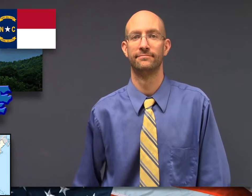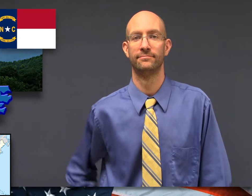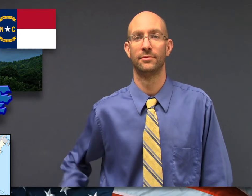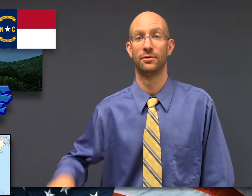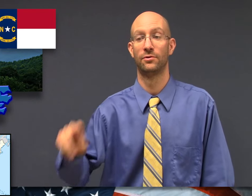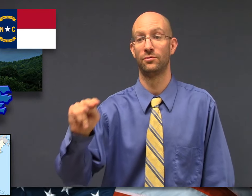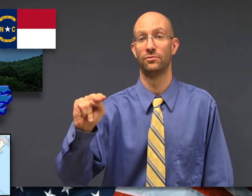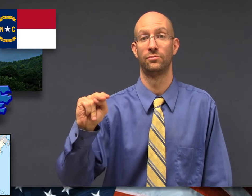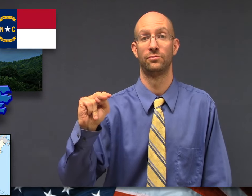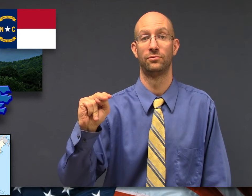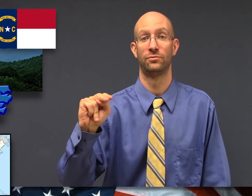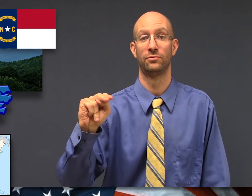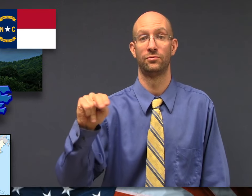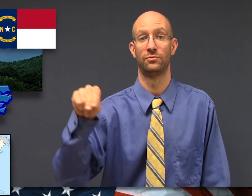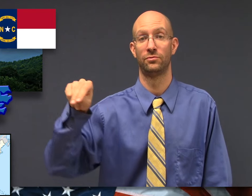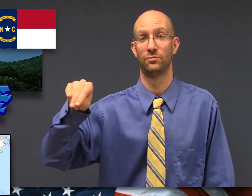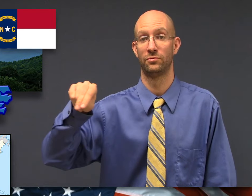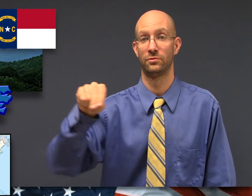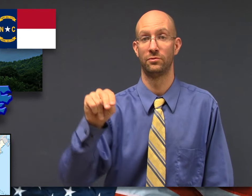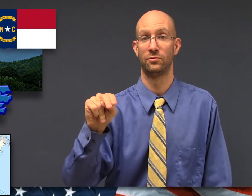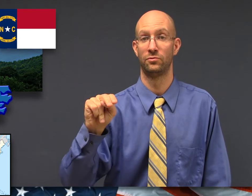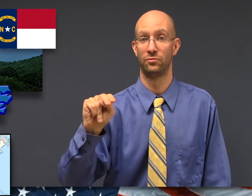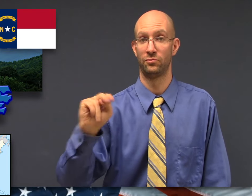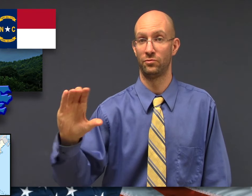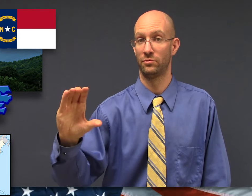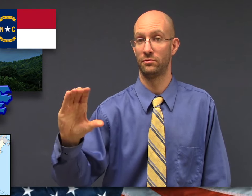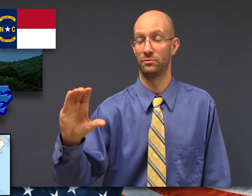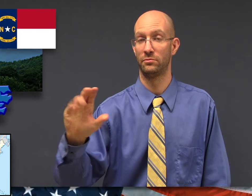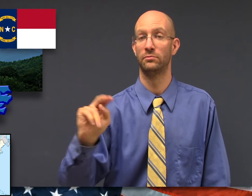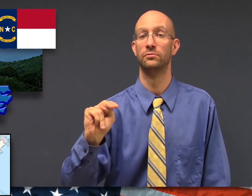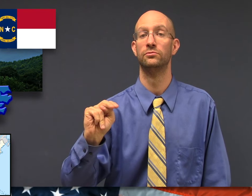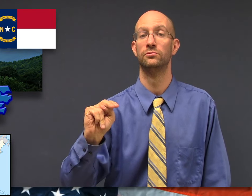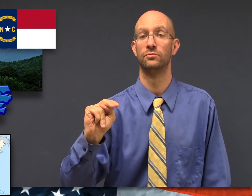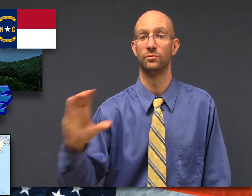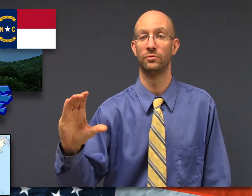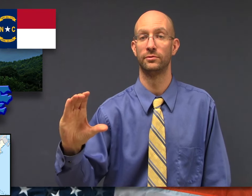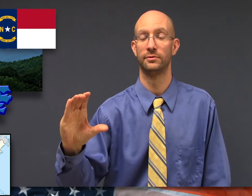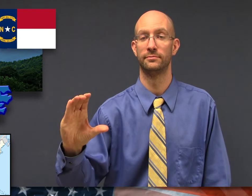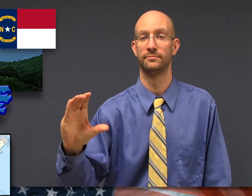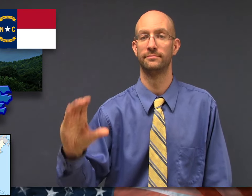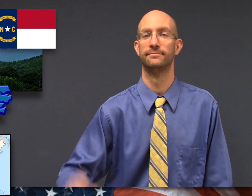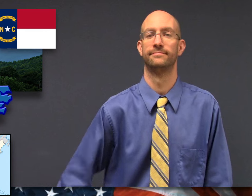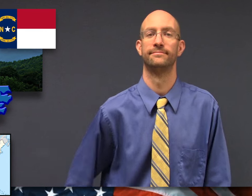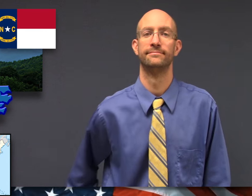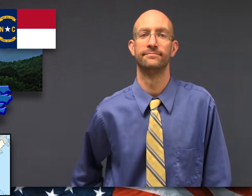fs-NC